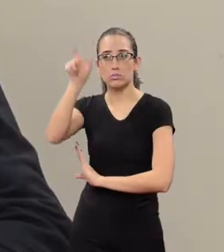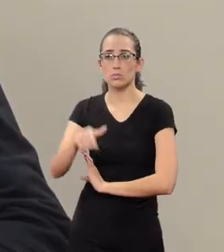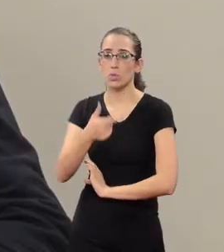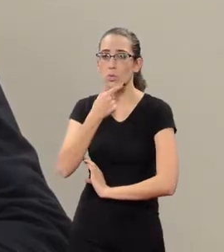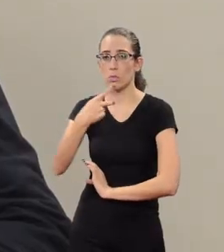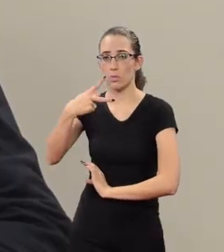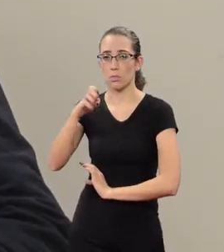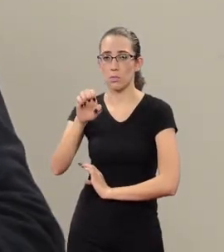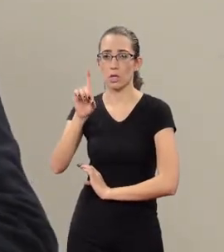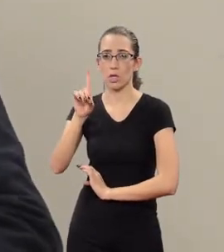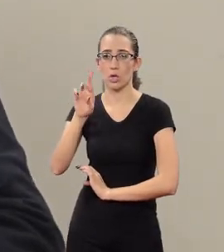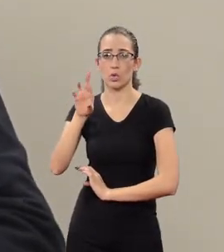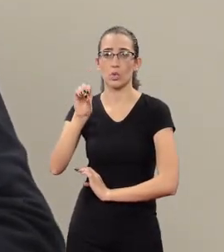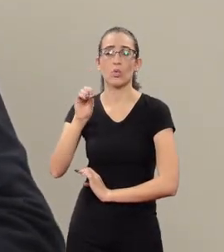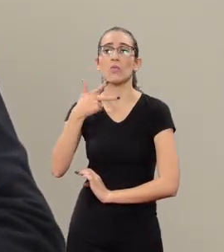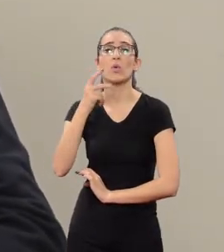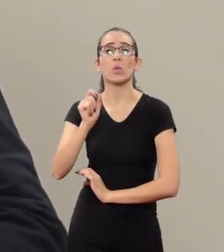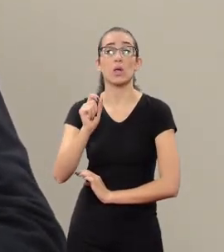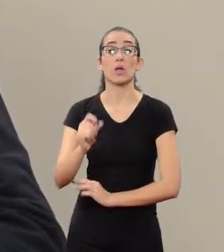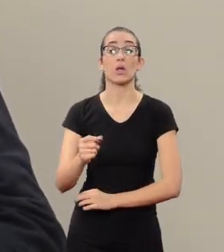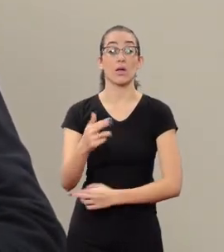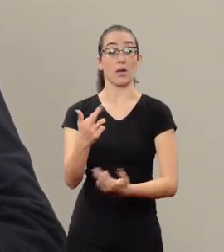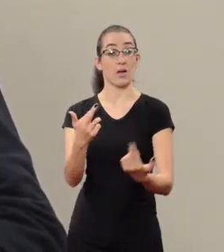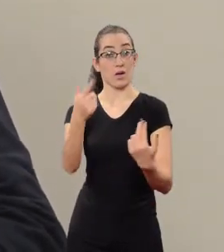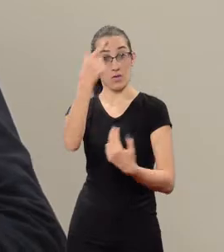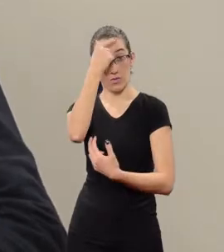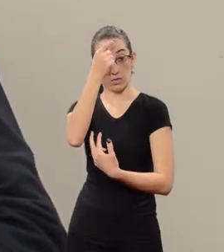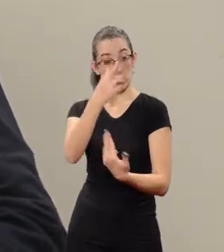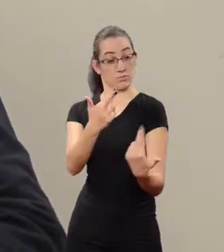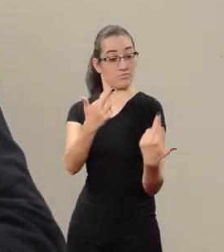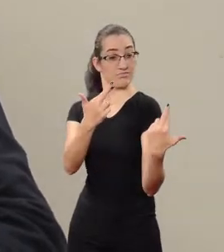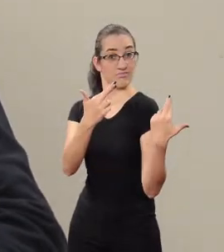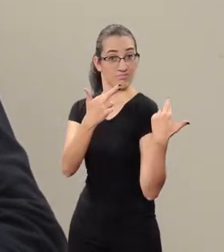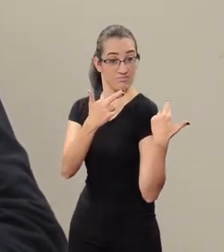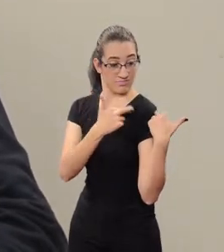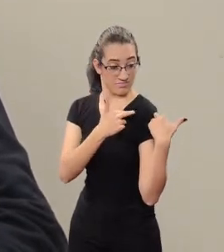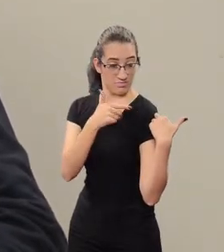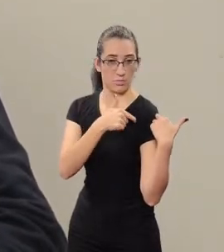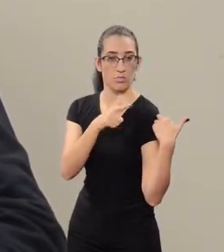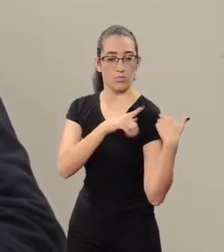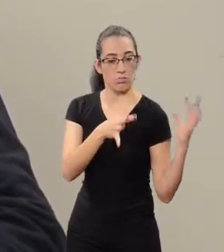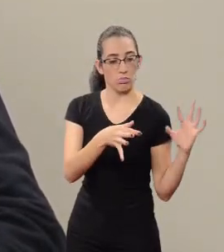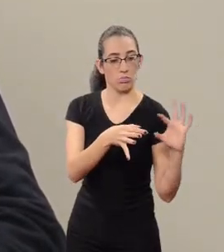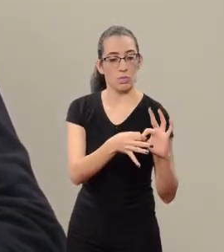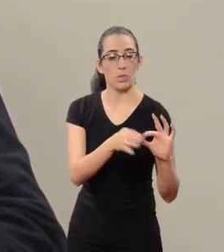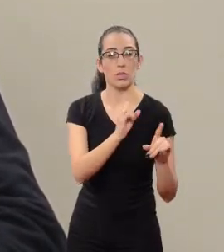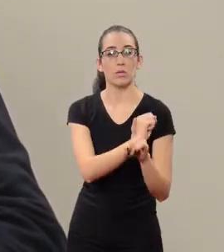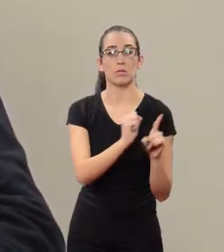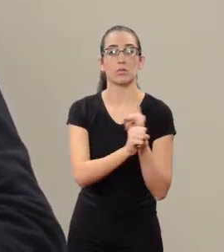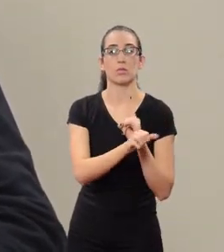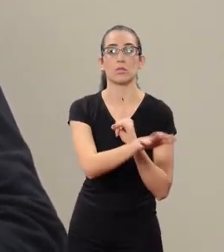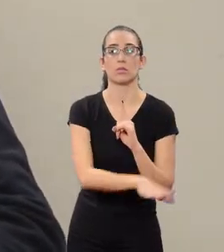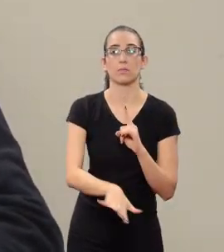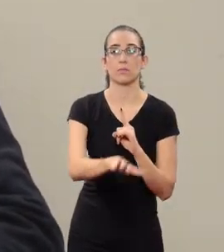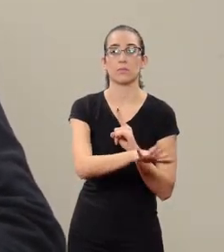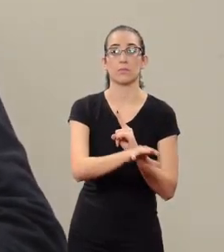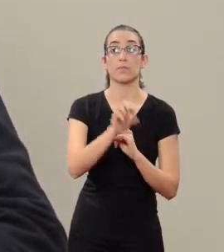and the lecturer mentioned the responsability the university has, the social responsability it has